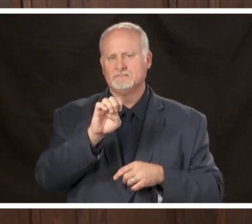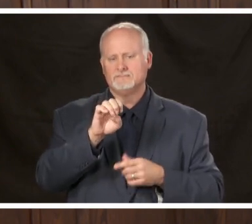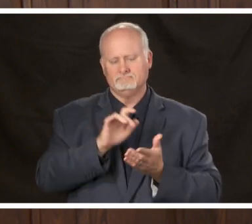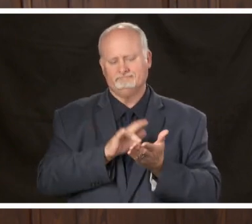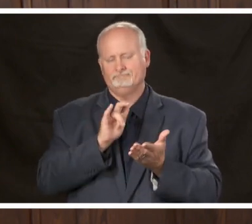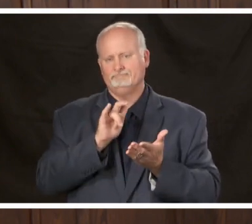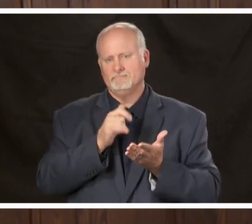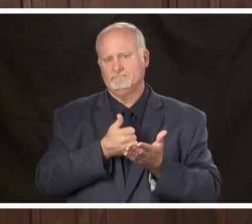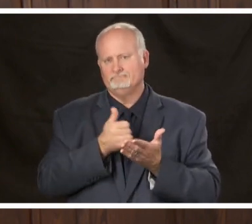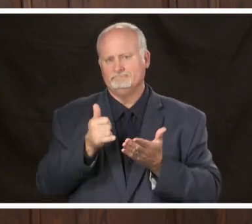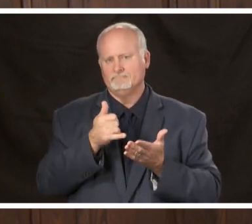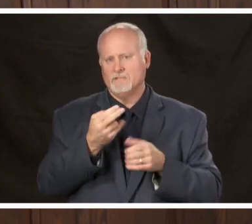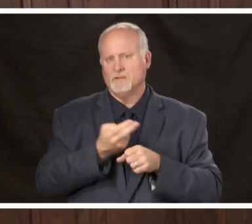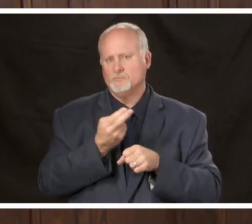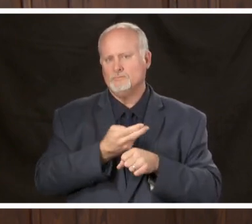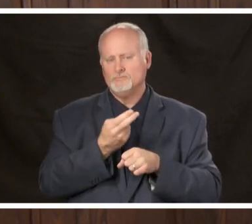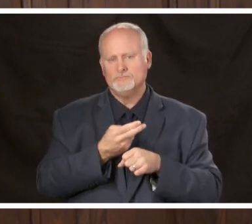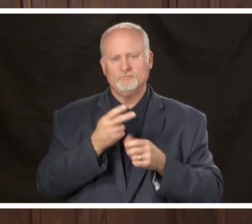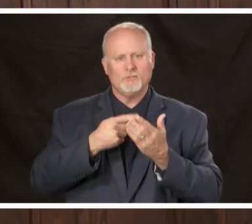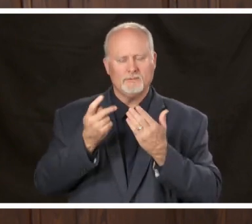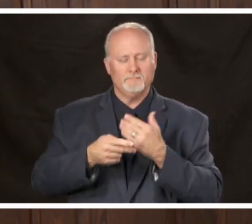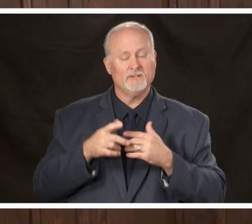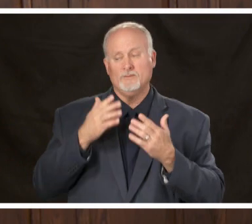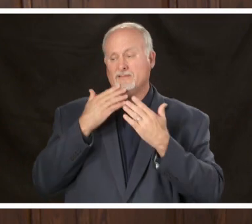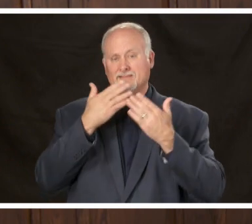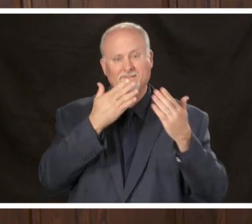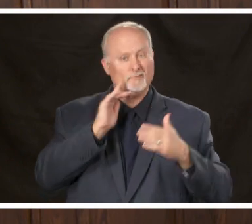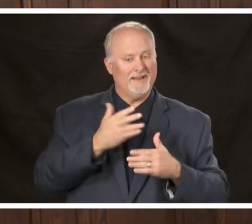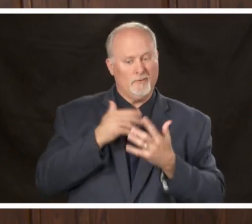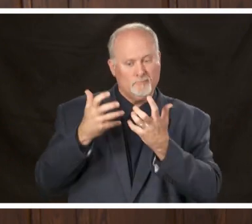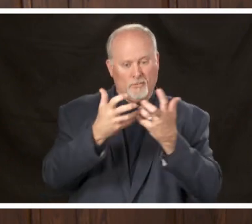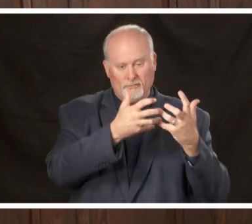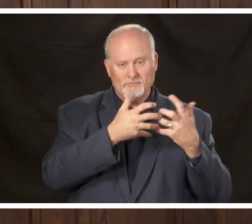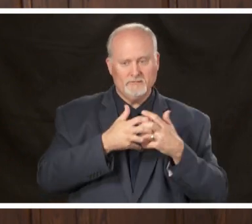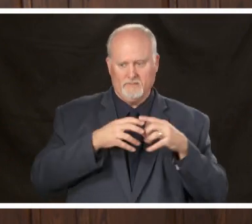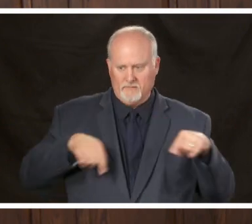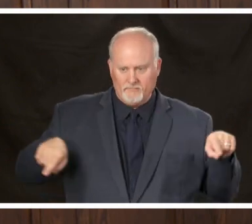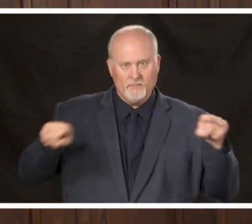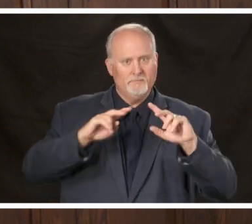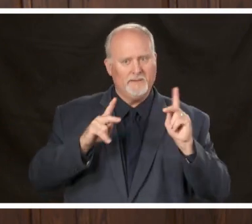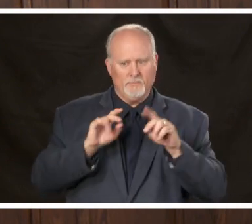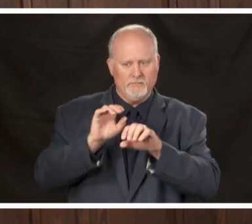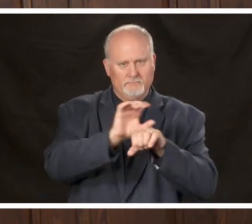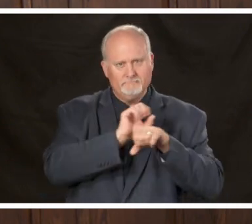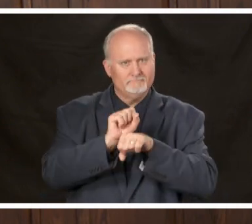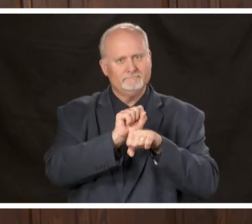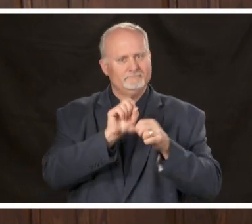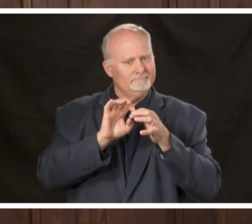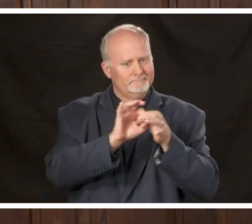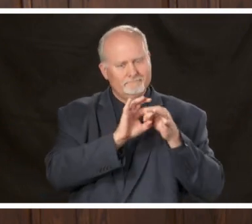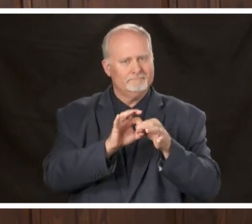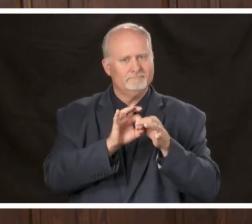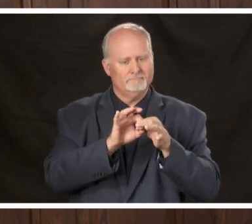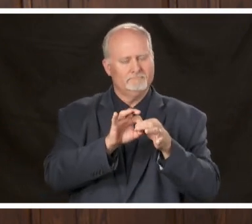lot of great partners in our community so we're just making sure that all of those folks are working together collaborating just sharing information